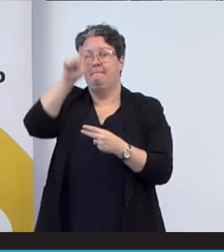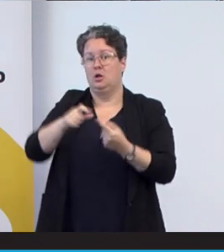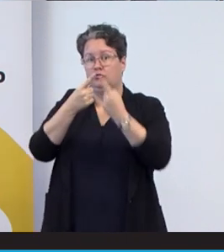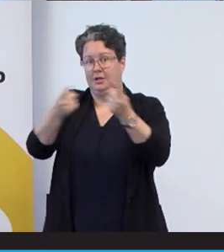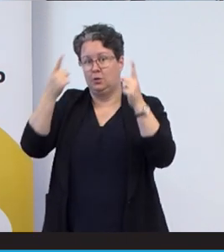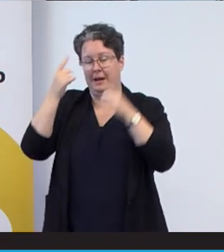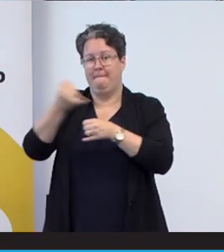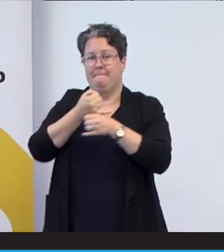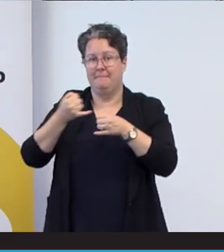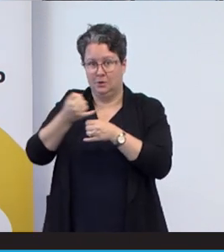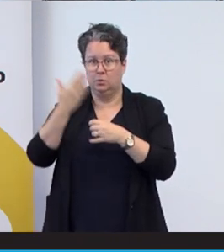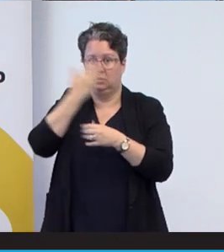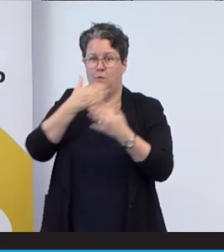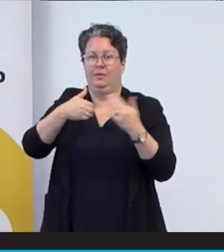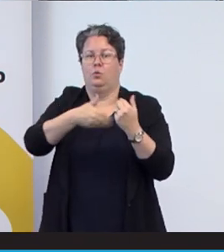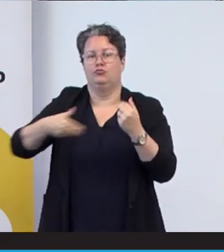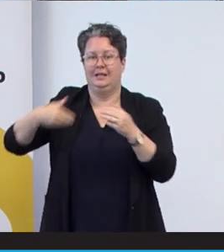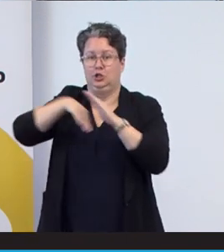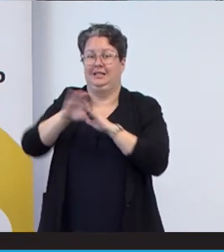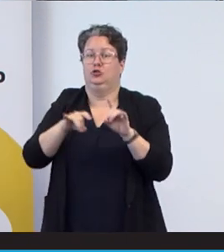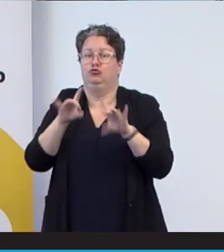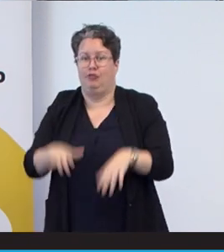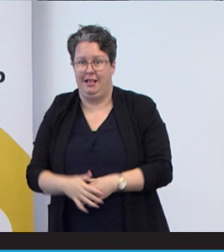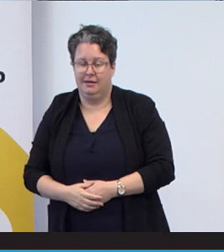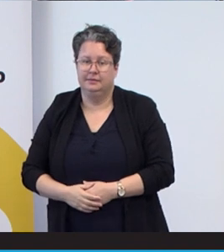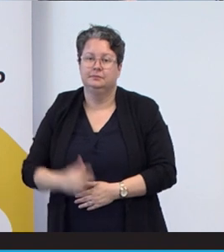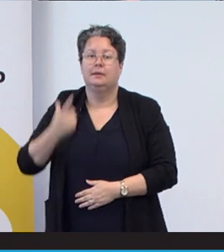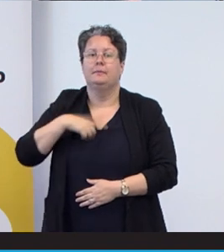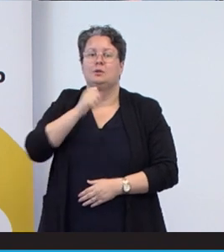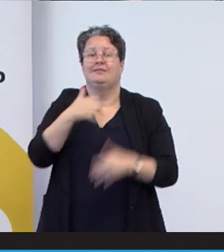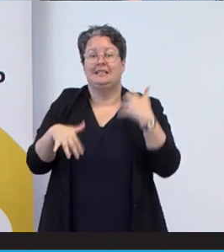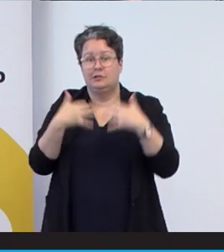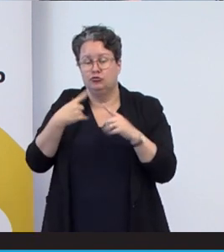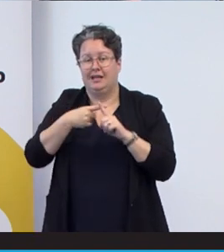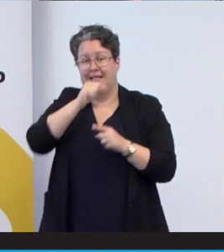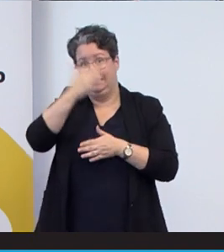with quadriplegia in Australia. As a result of his injury and experiences, Dinesh has